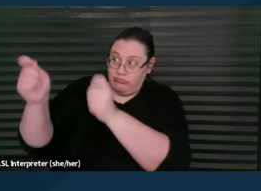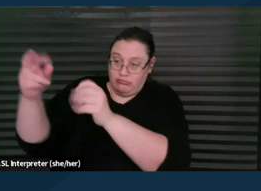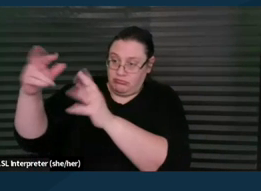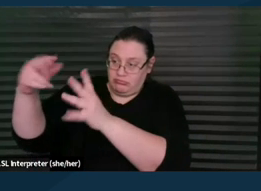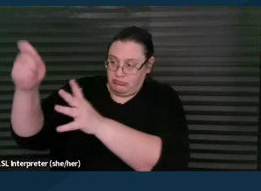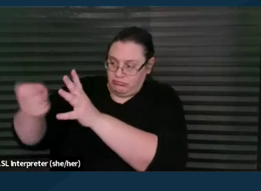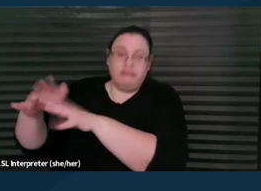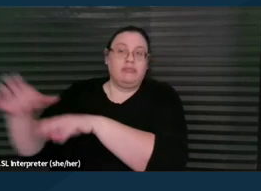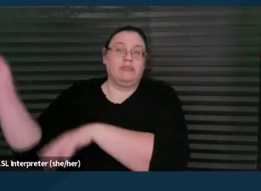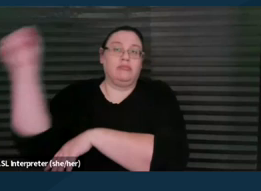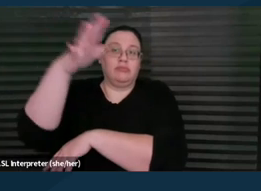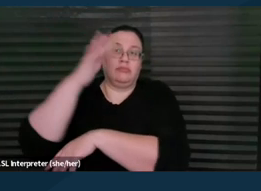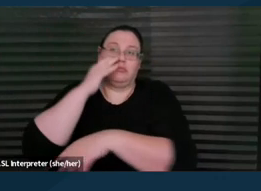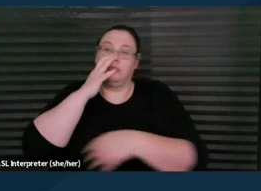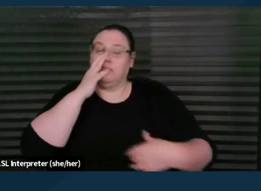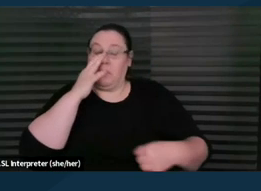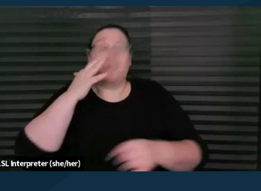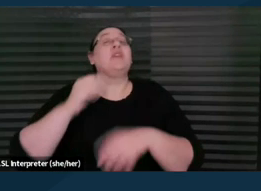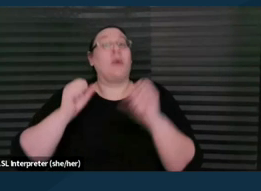but it, that is an okay practice for a paralegal.